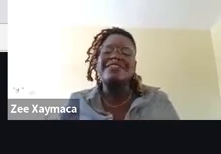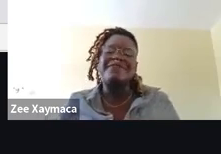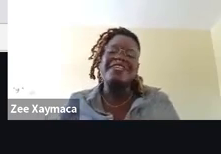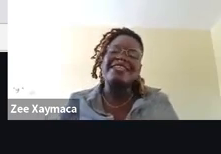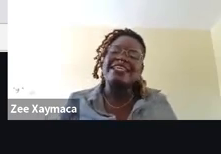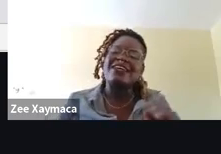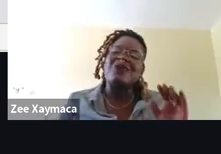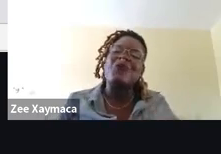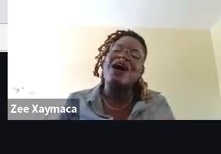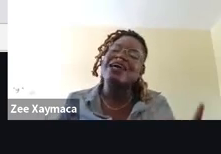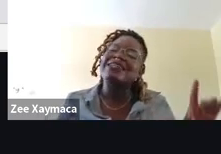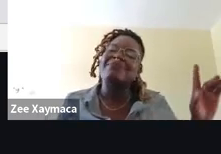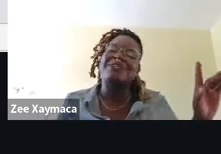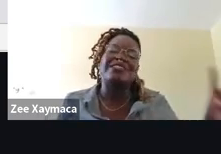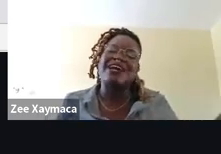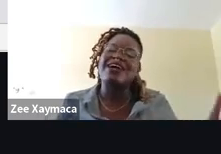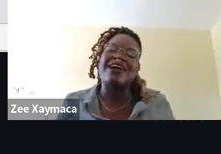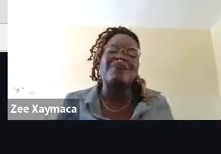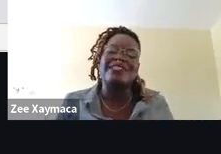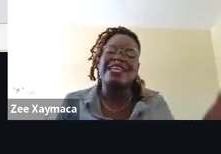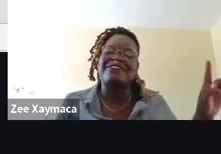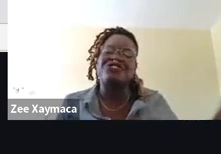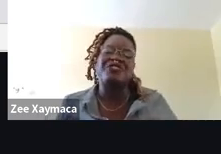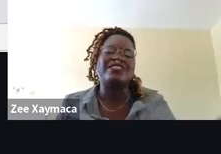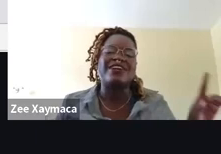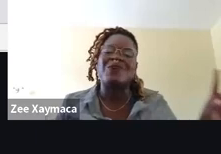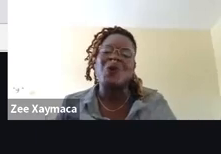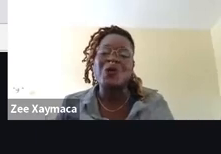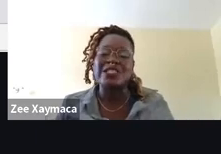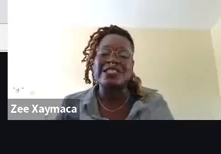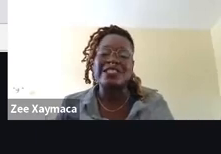porcelain feet that cannot walk except on shag carpets and streets of gold.